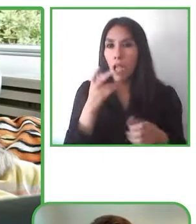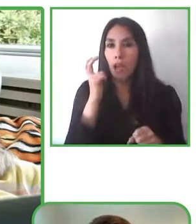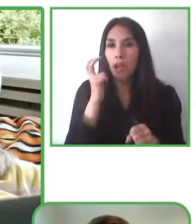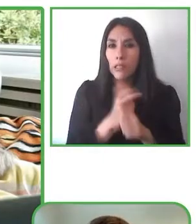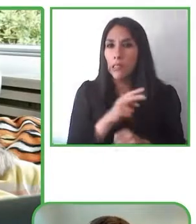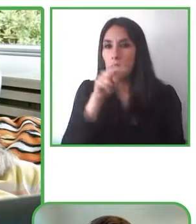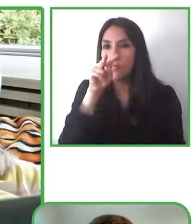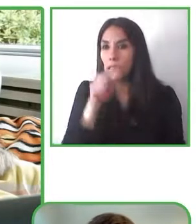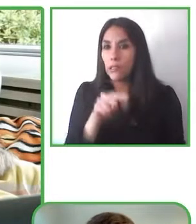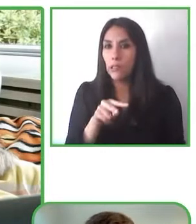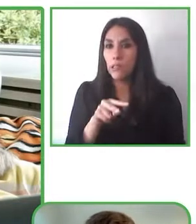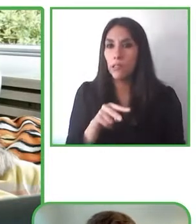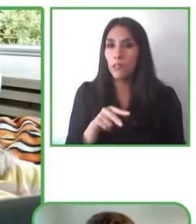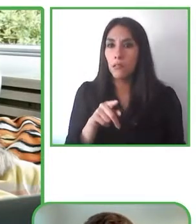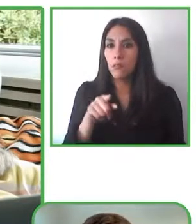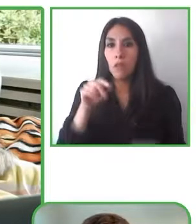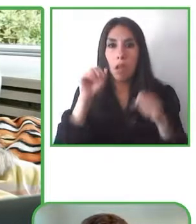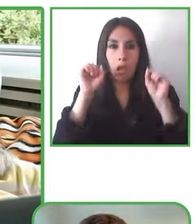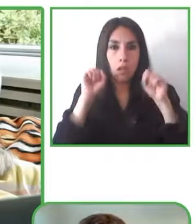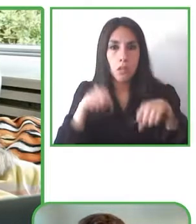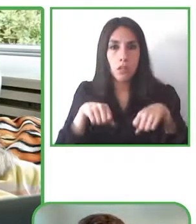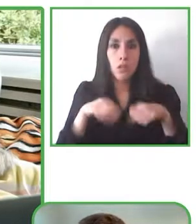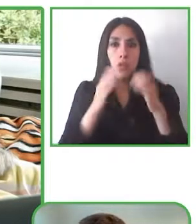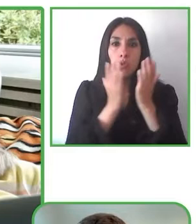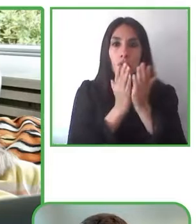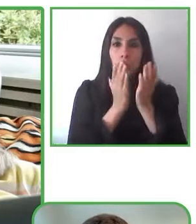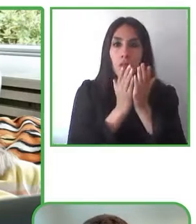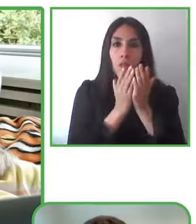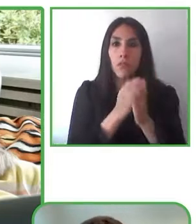in the following educational process as well.